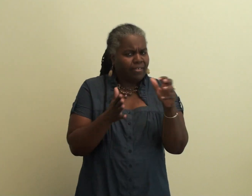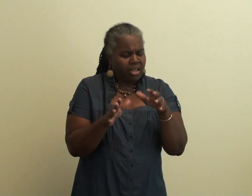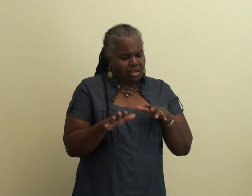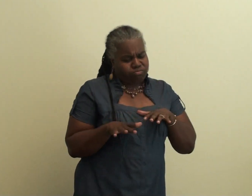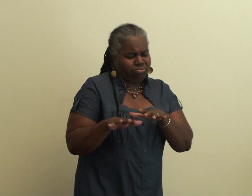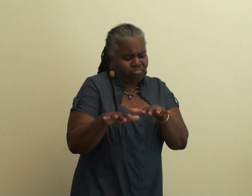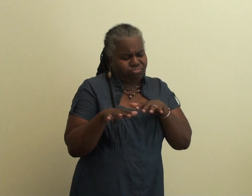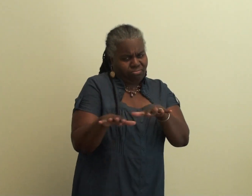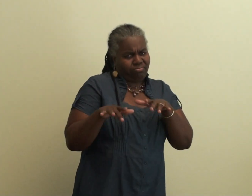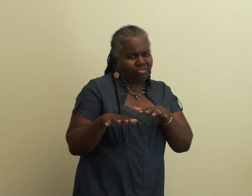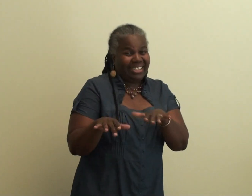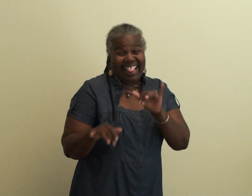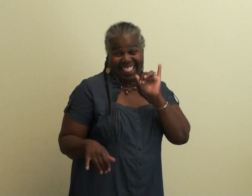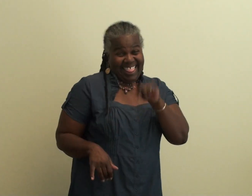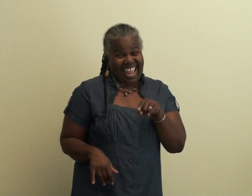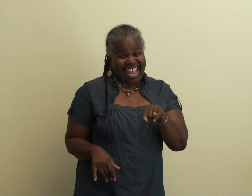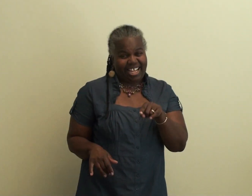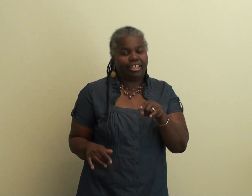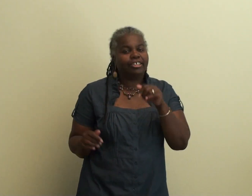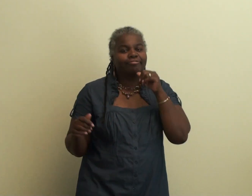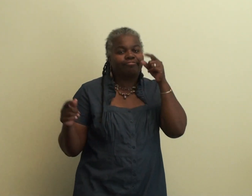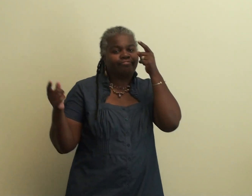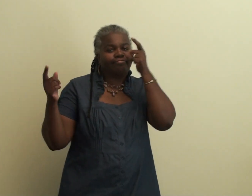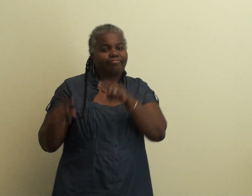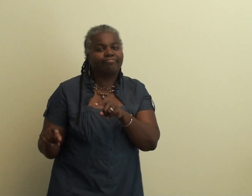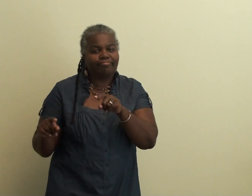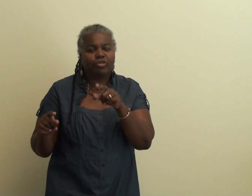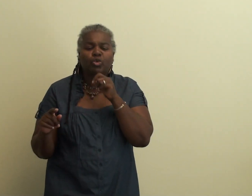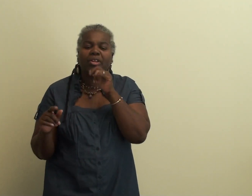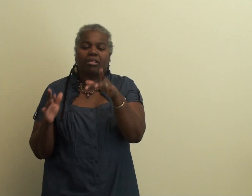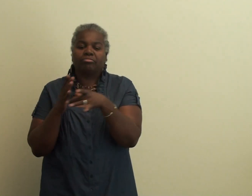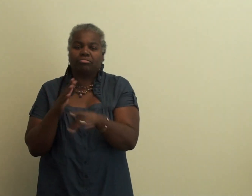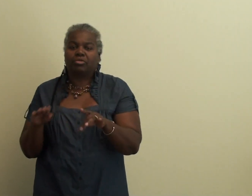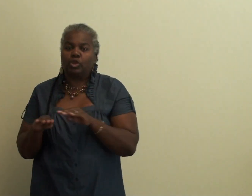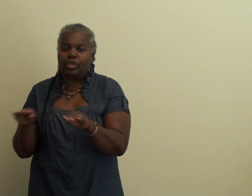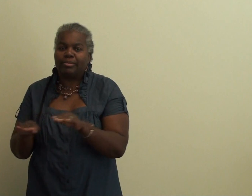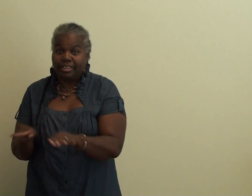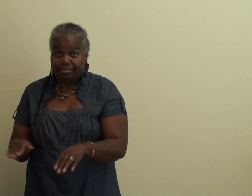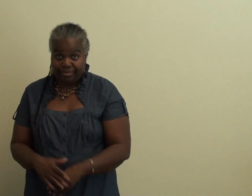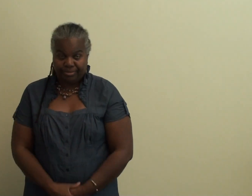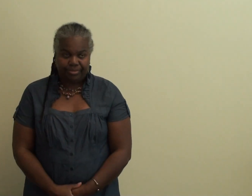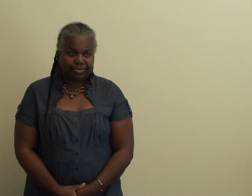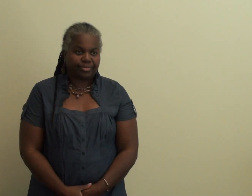If you notice a yellow warning flag that means there are strong currents and choppy waters,